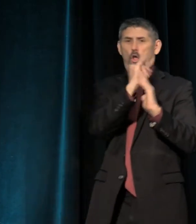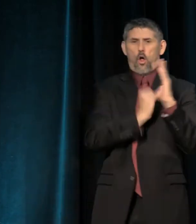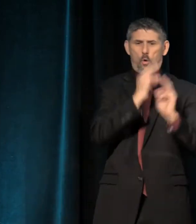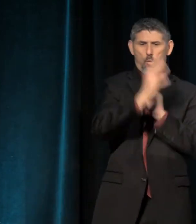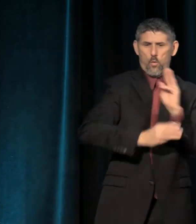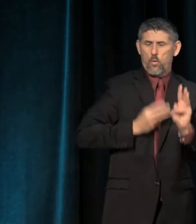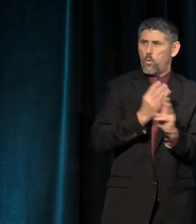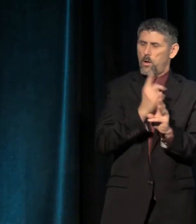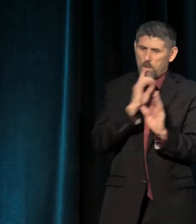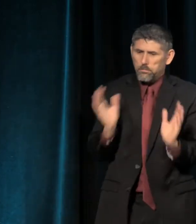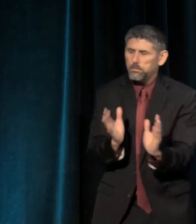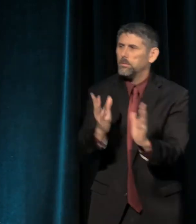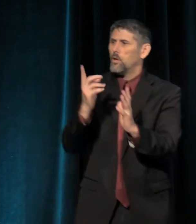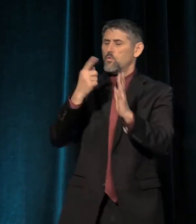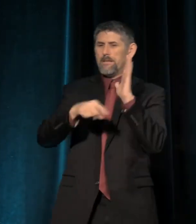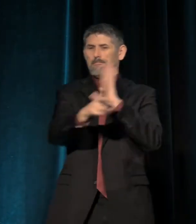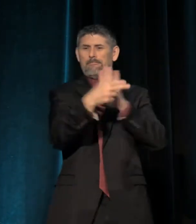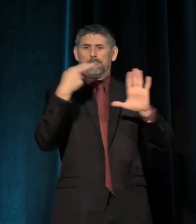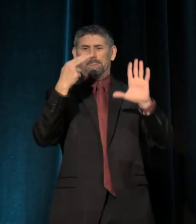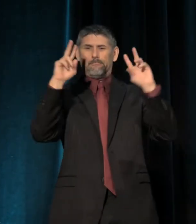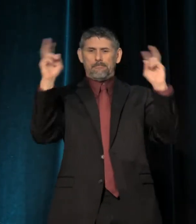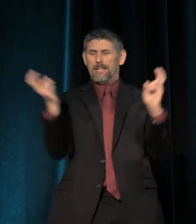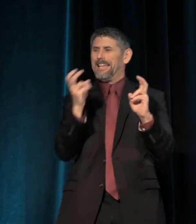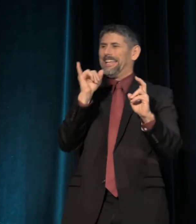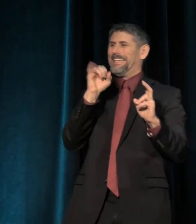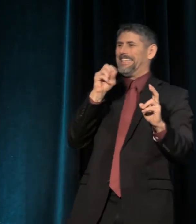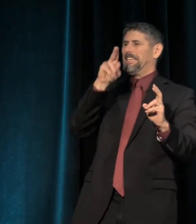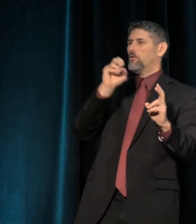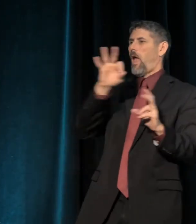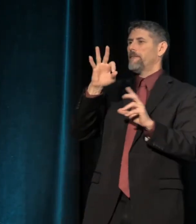to deal with what it euphemizes as "issues of diversity,"